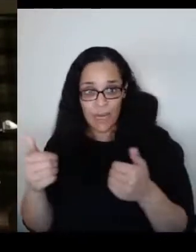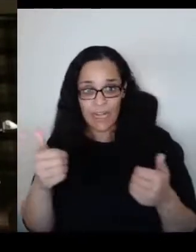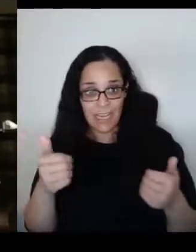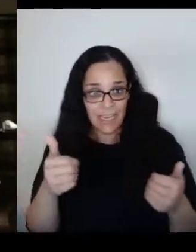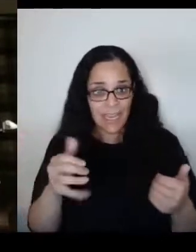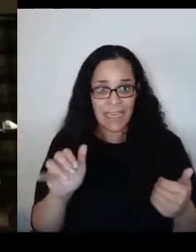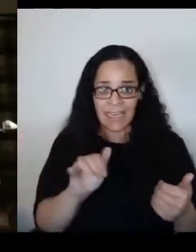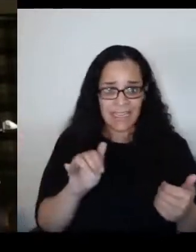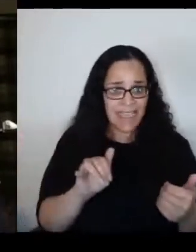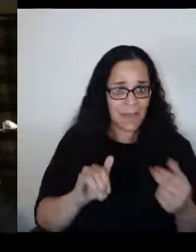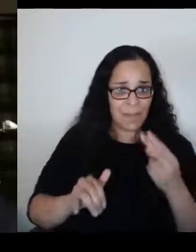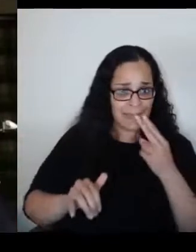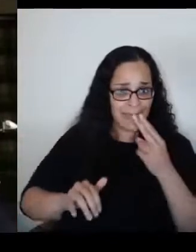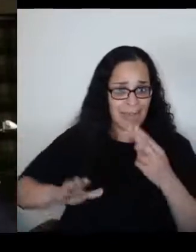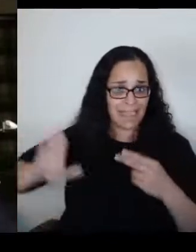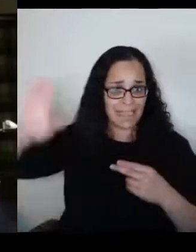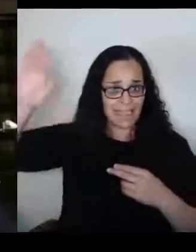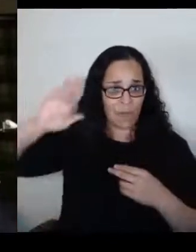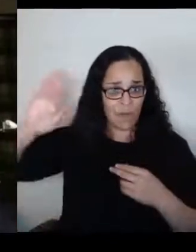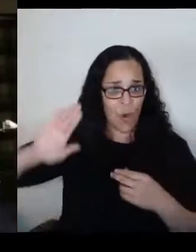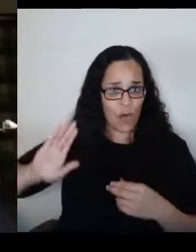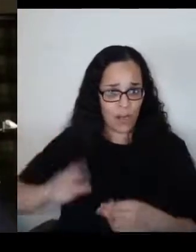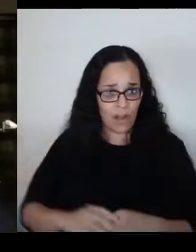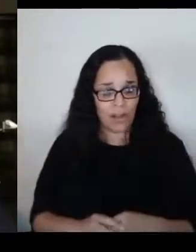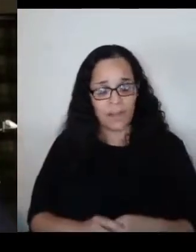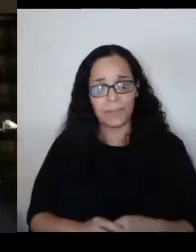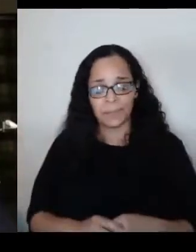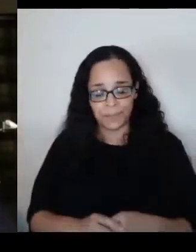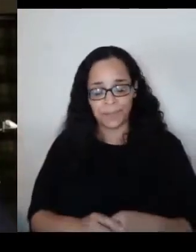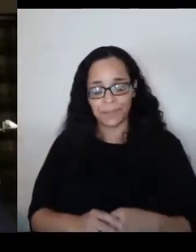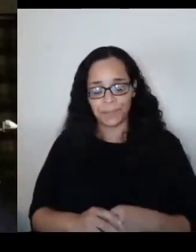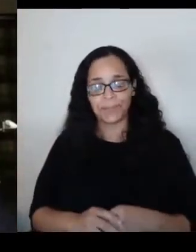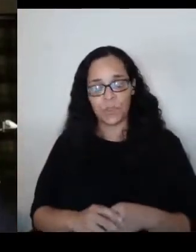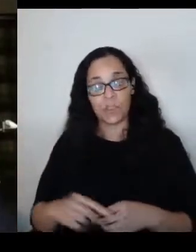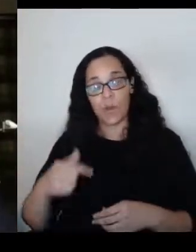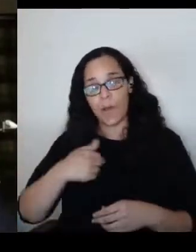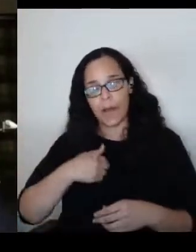So I, I think we should look forward